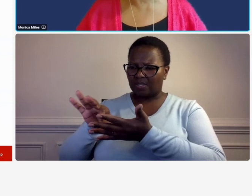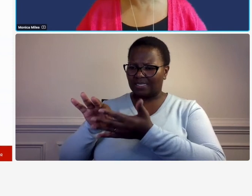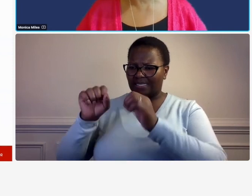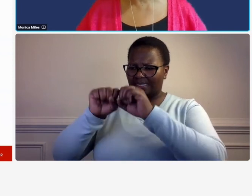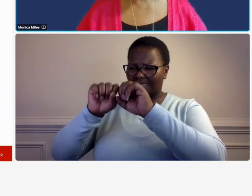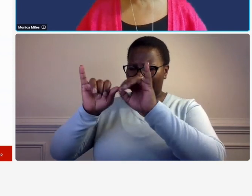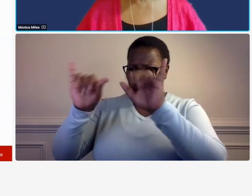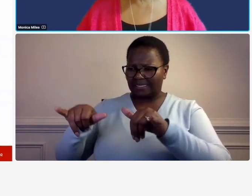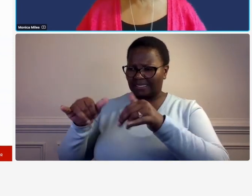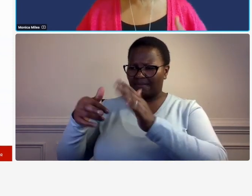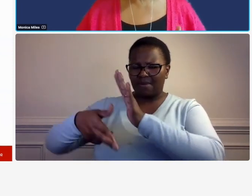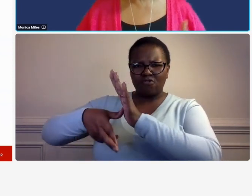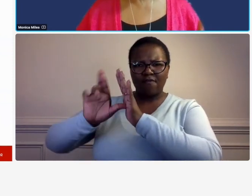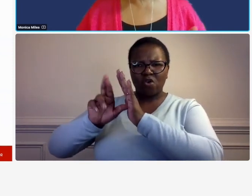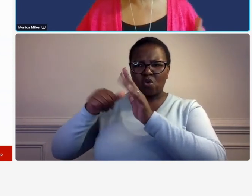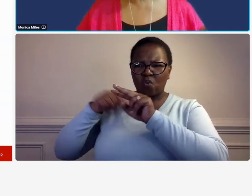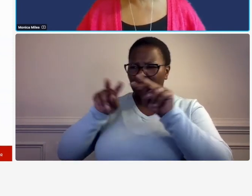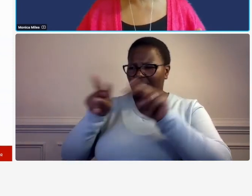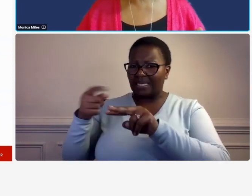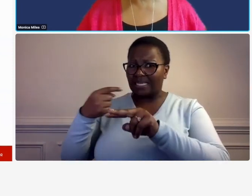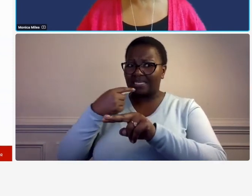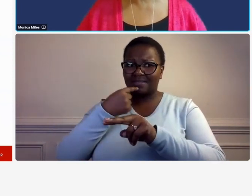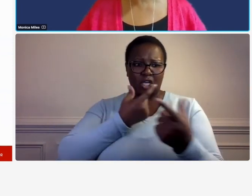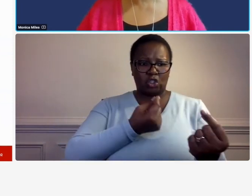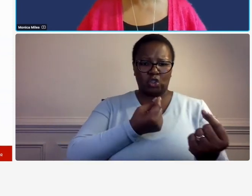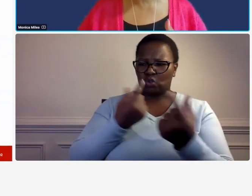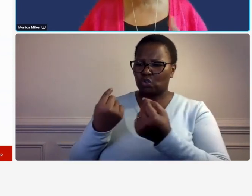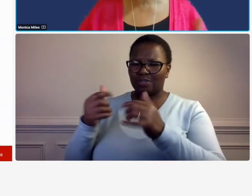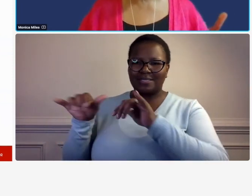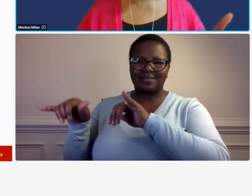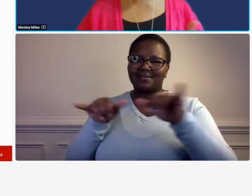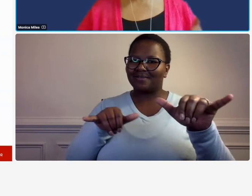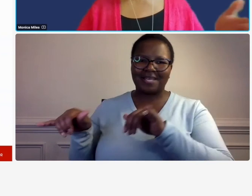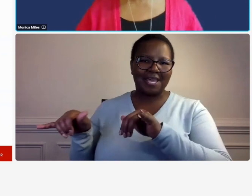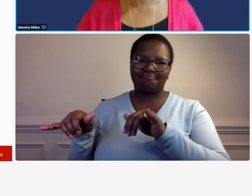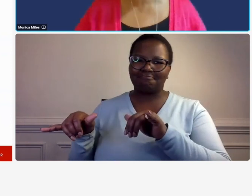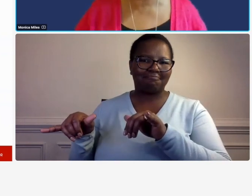and procedures what the people are actually doing at the company in practice it just totally is 180